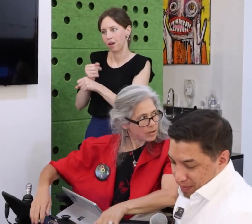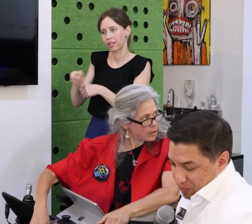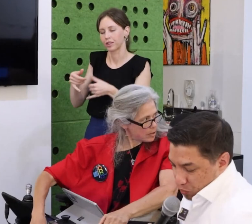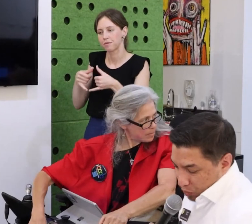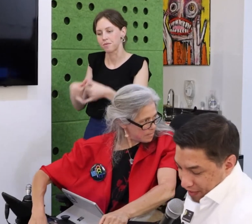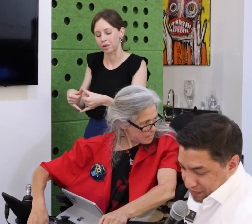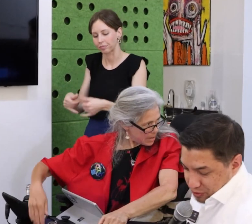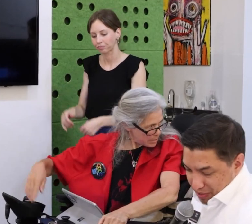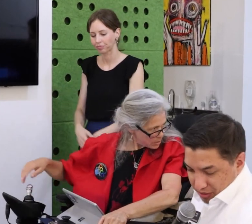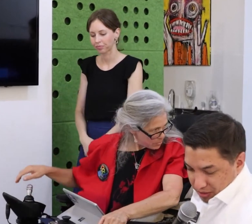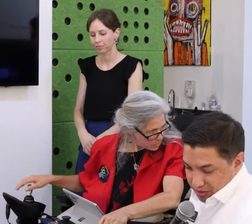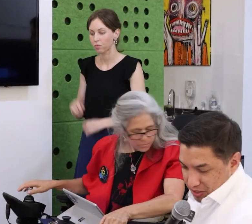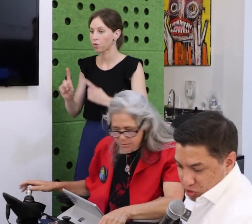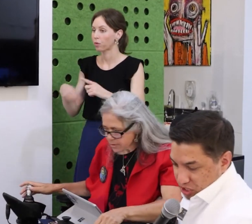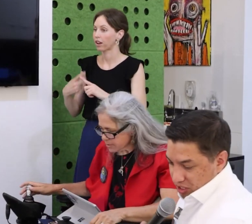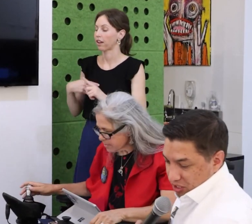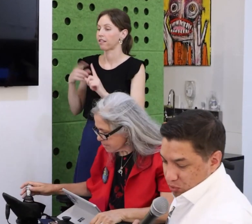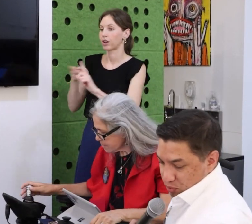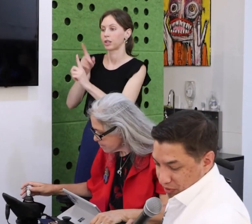But I promise you this, if the award was premature,